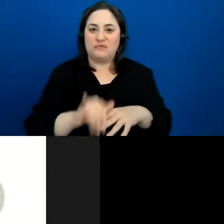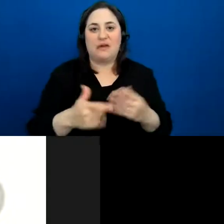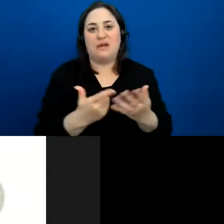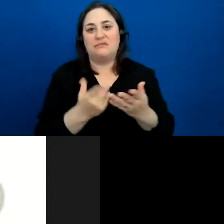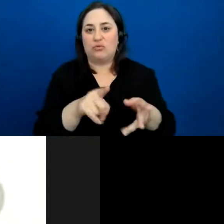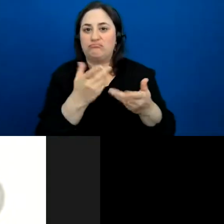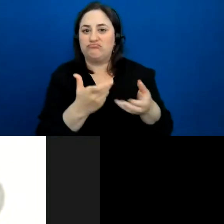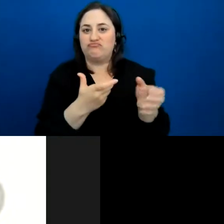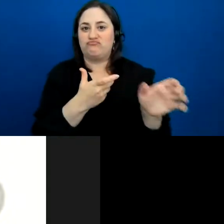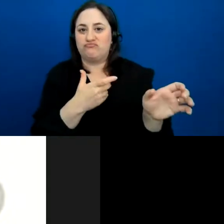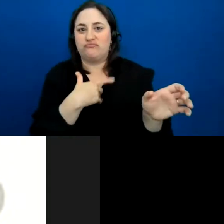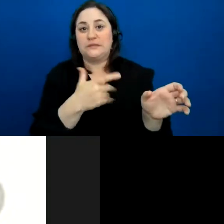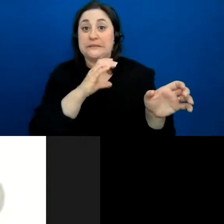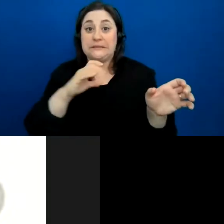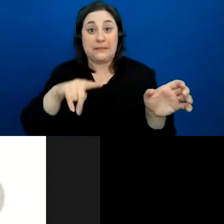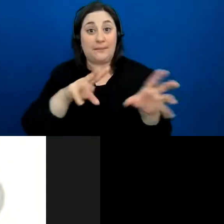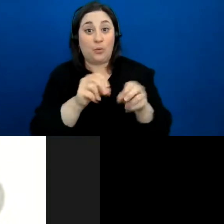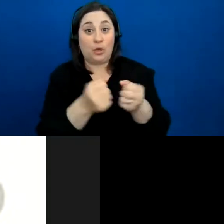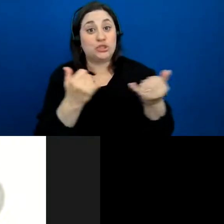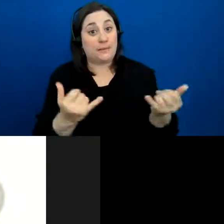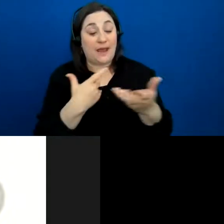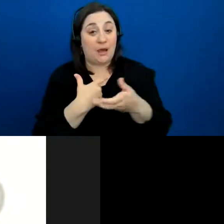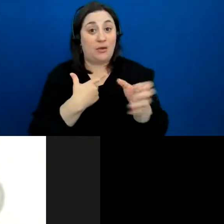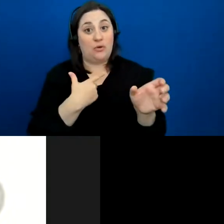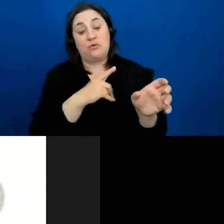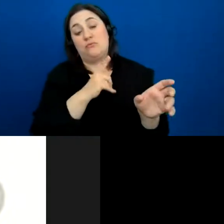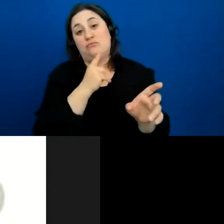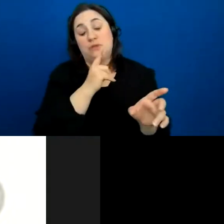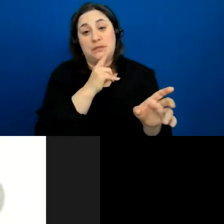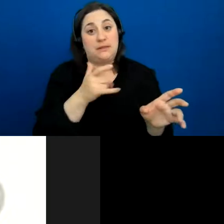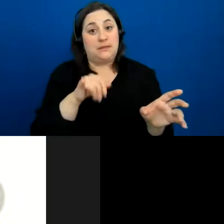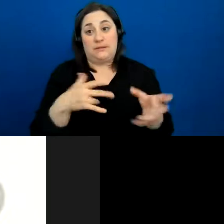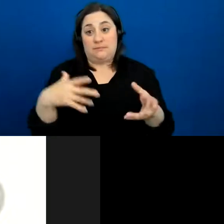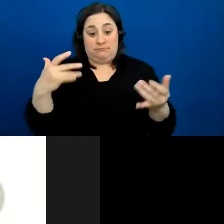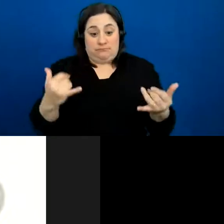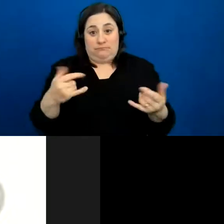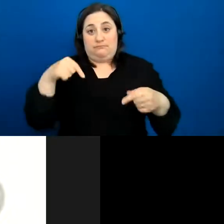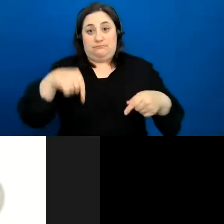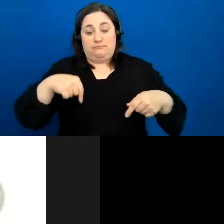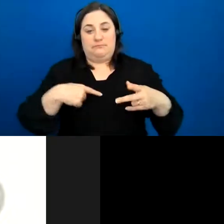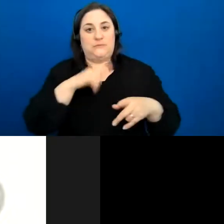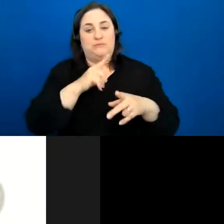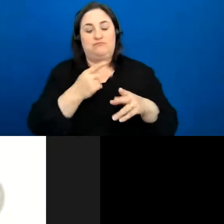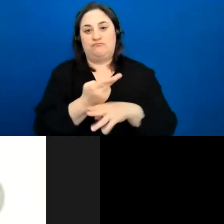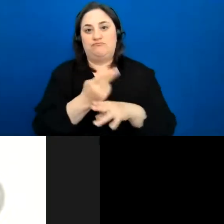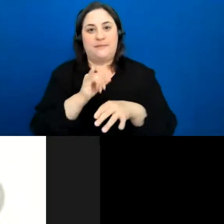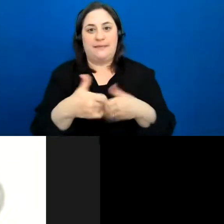The CCP Workshop here right now is using a really -- using them amazingly. Using each breakout room